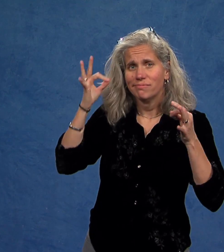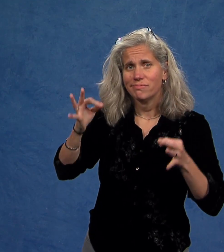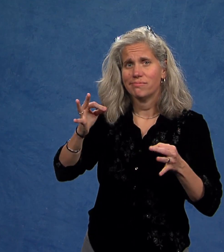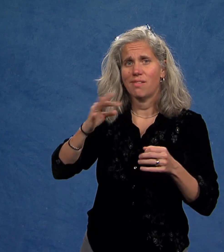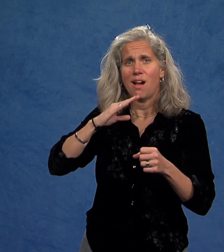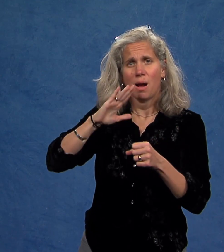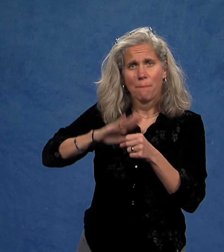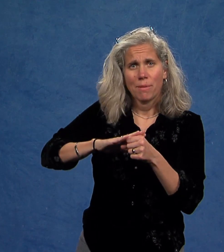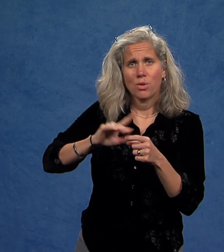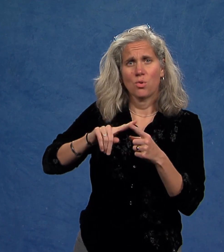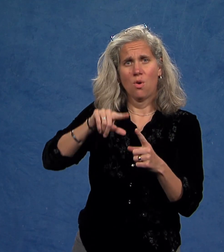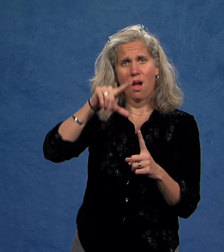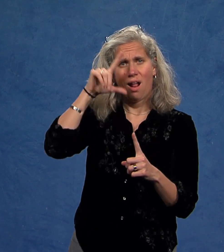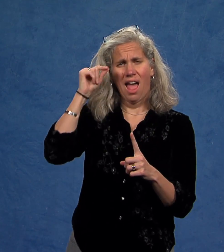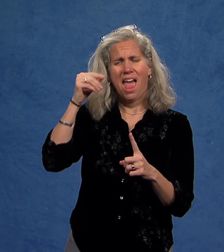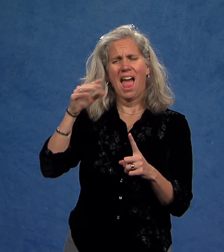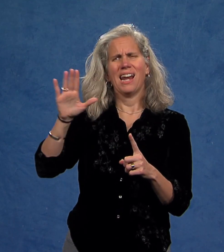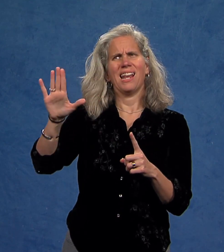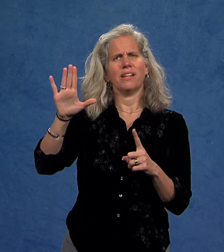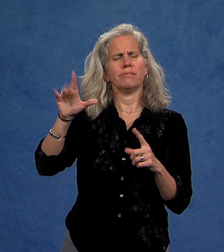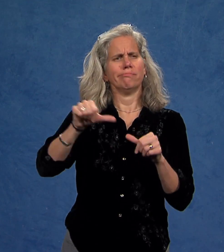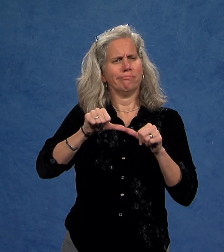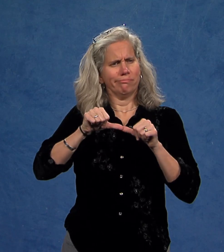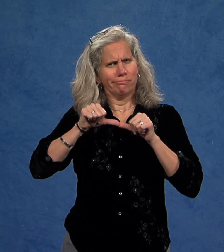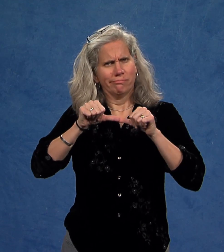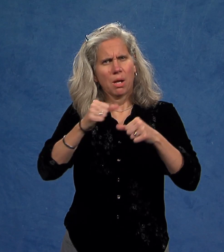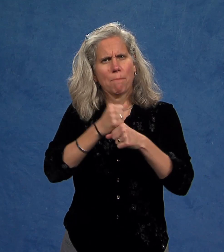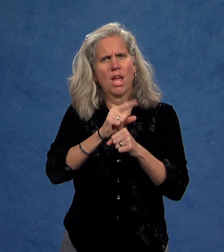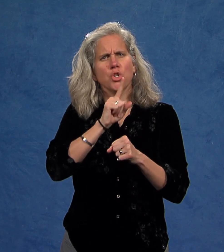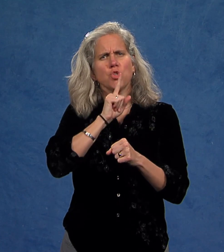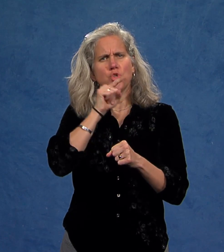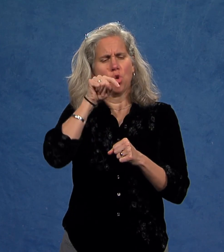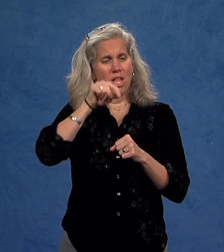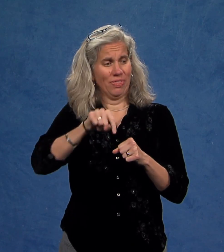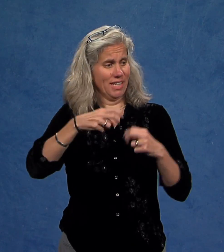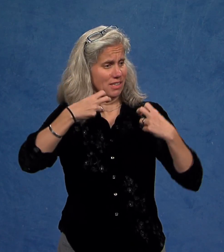to Gallaudet and to ensuring that the transition from his stewardship